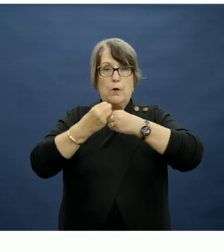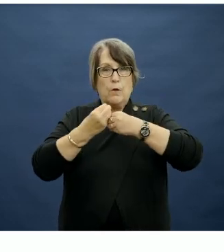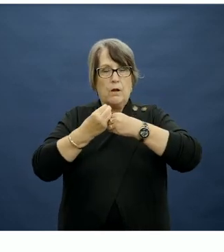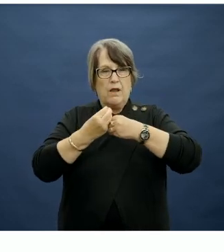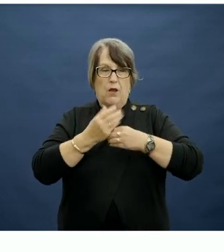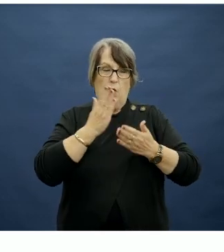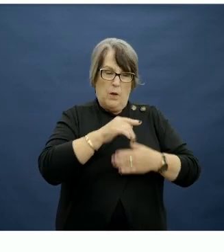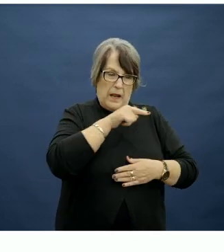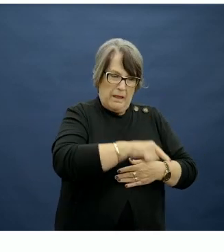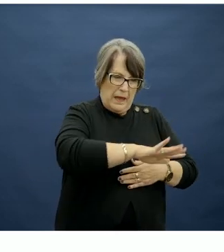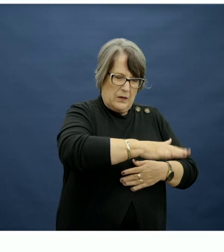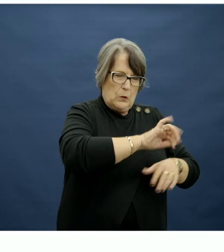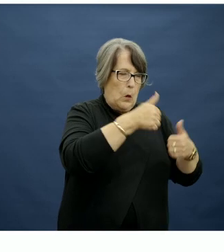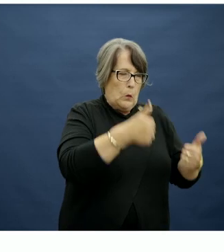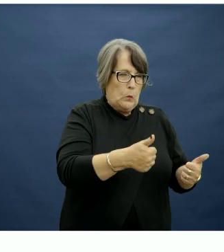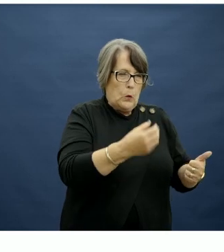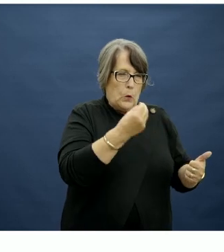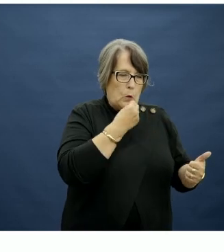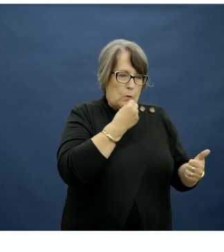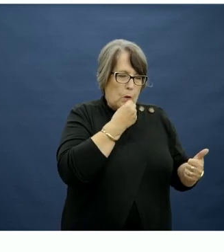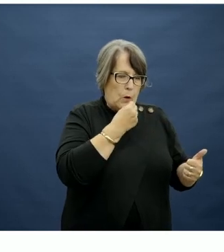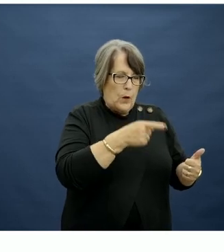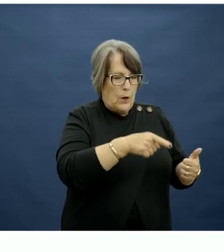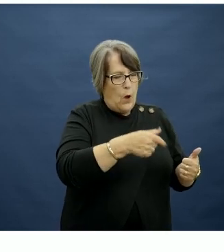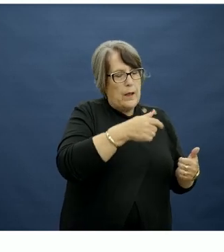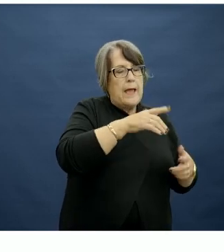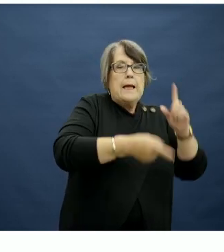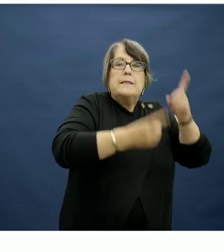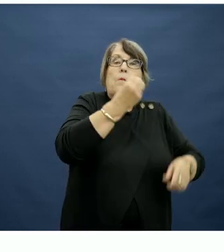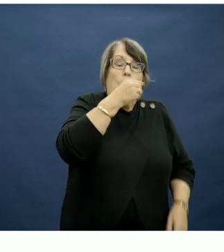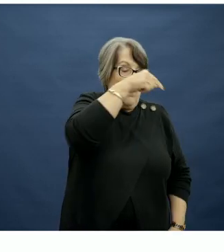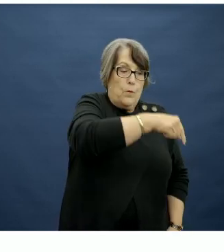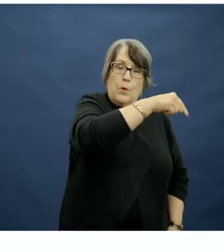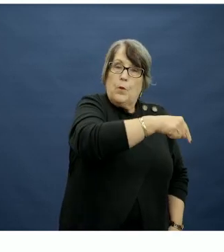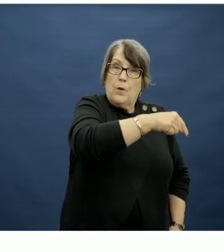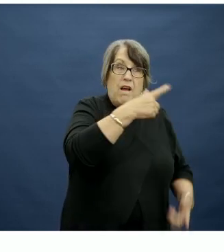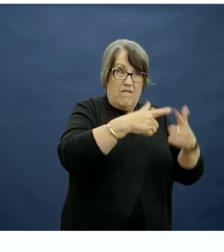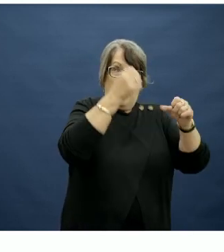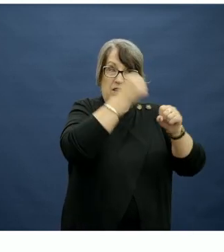food and drinks, what we call 'discretionary choices', and there's some examples up on the slide.